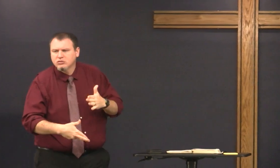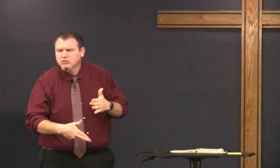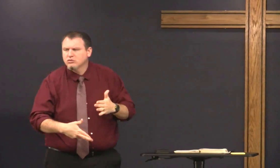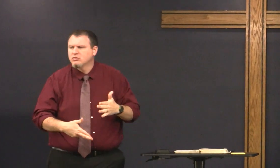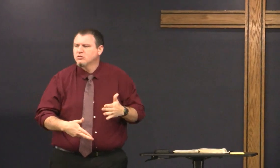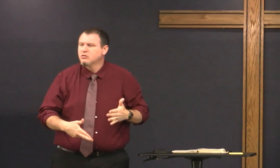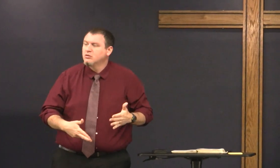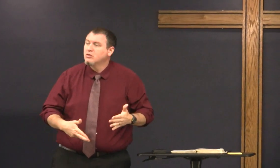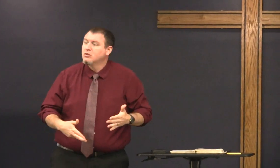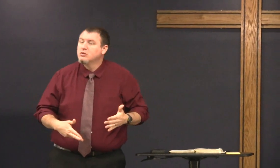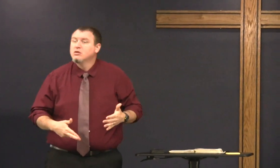but what's the result